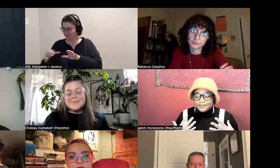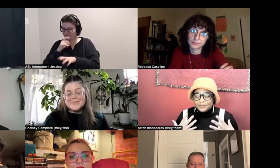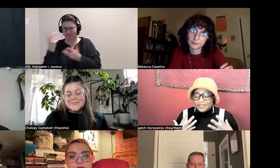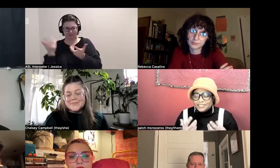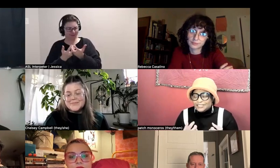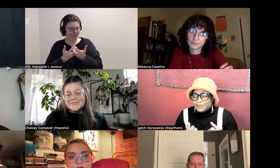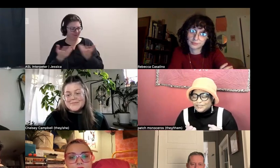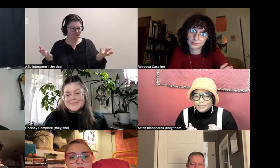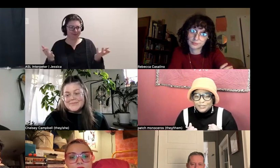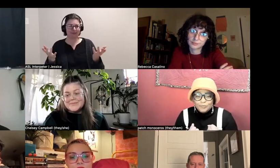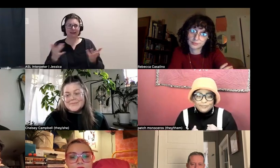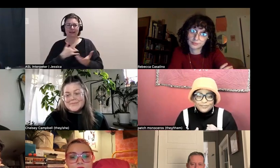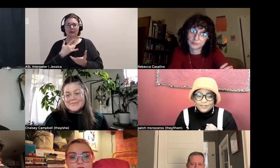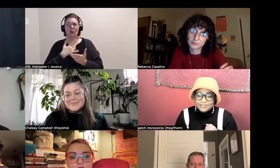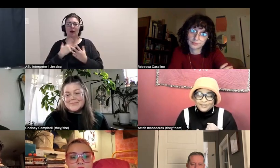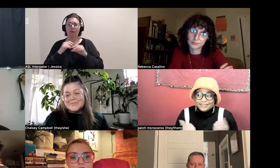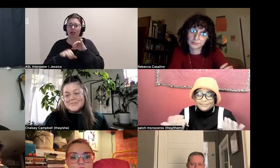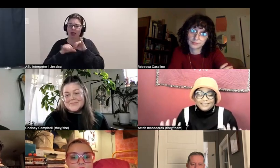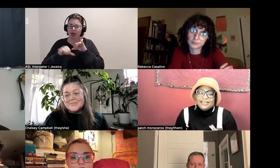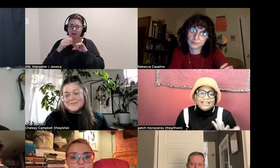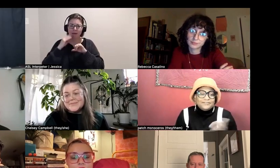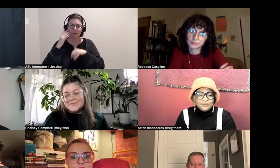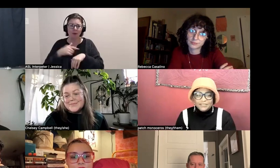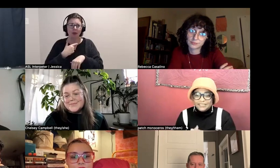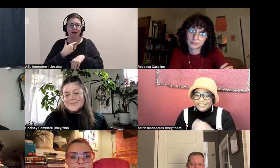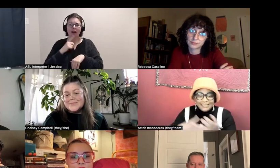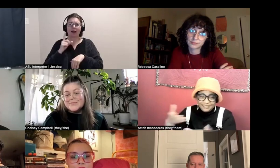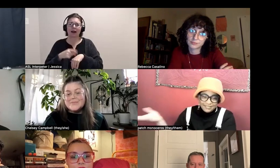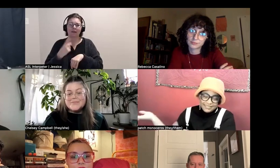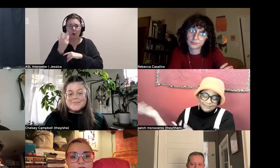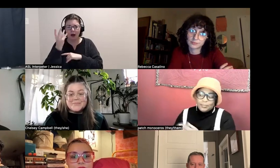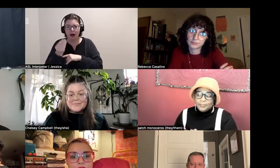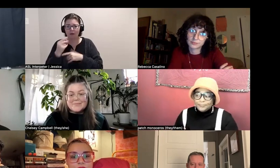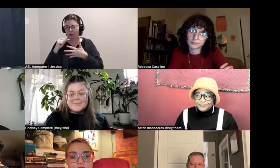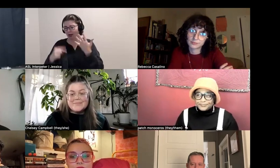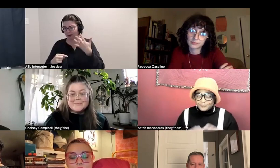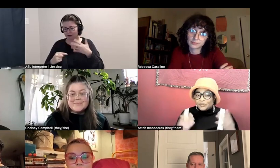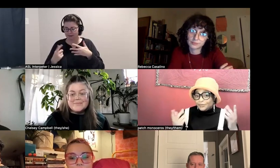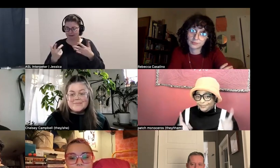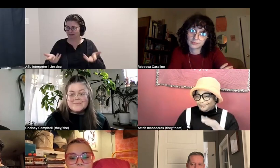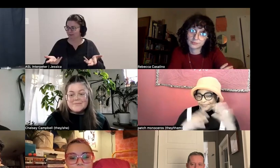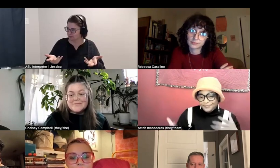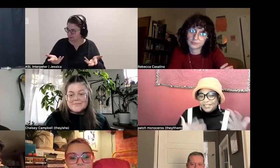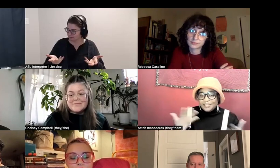"I just, well I've just been cooped up for so long so I, I mean I have to go to, y, z."